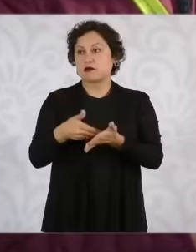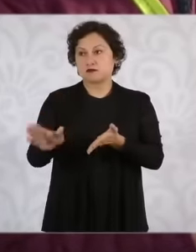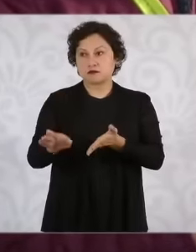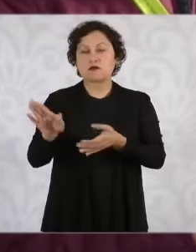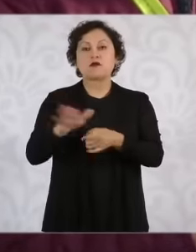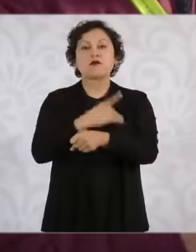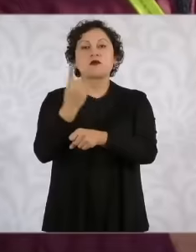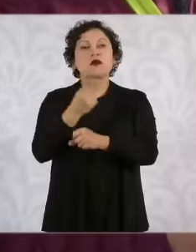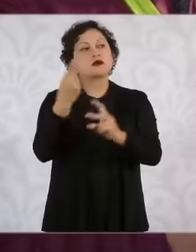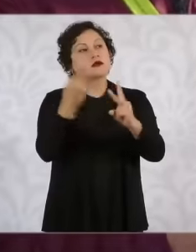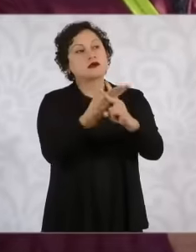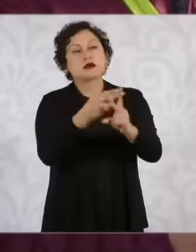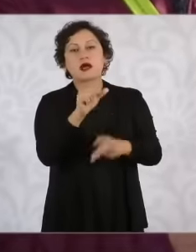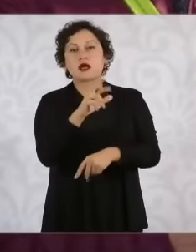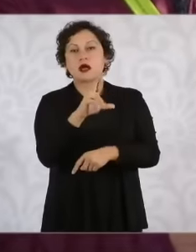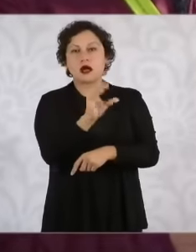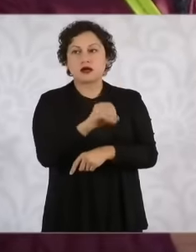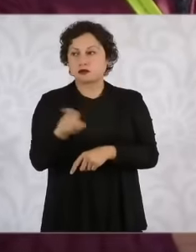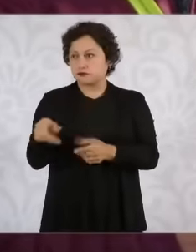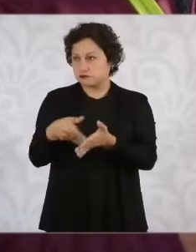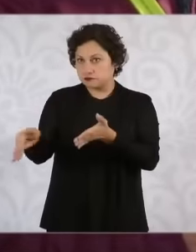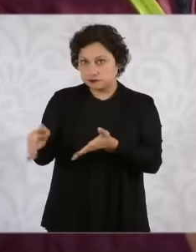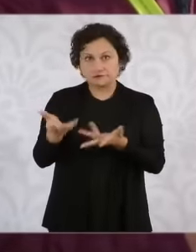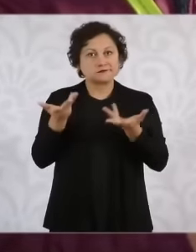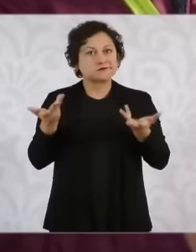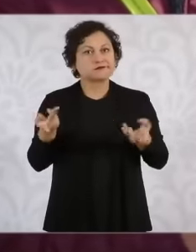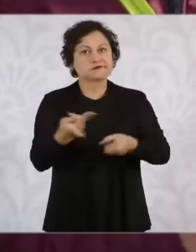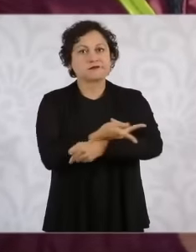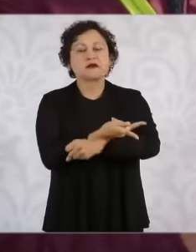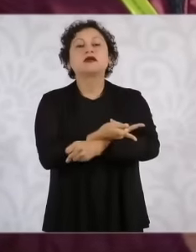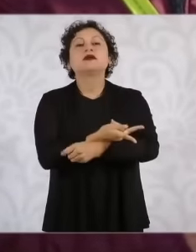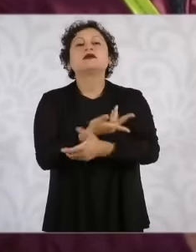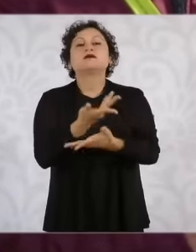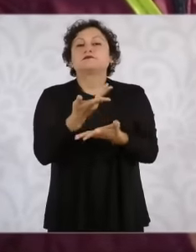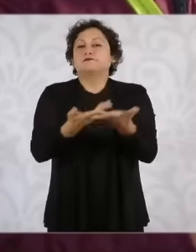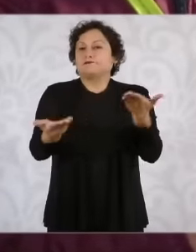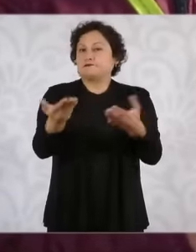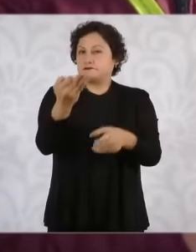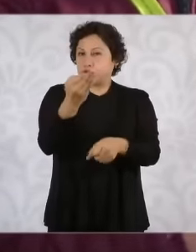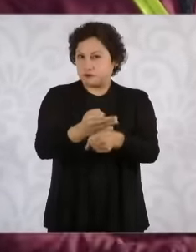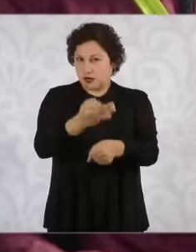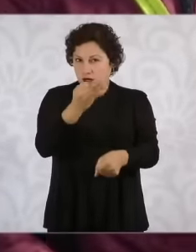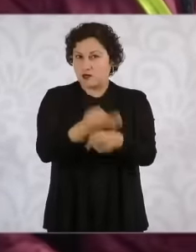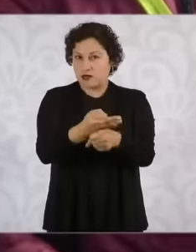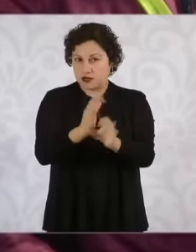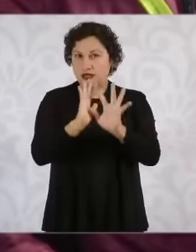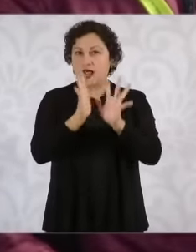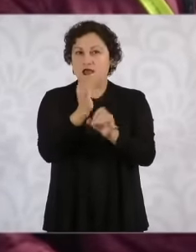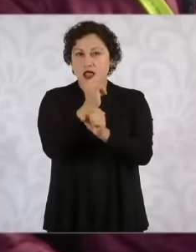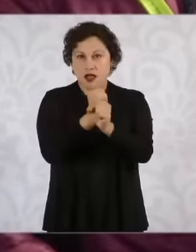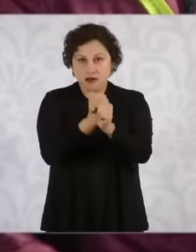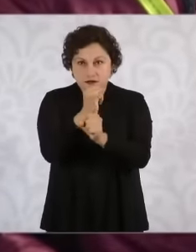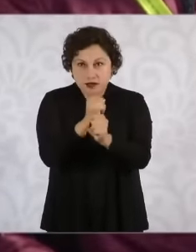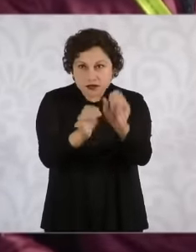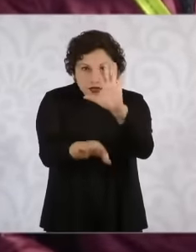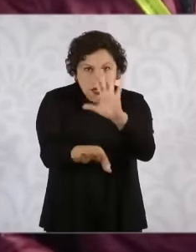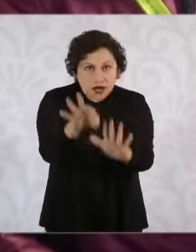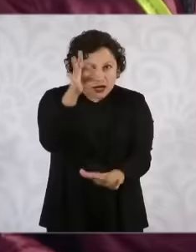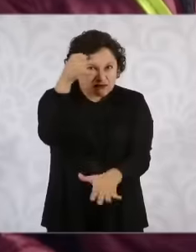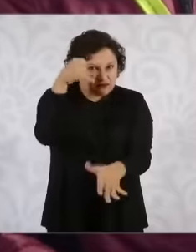all, well, right now there is like a more in-depth line of investigation, if you already